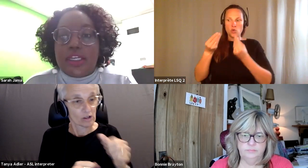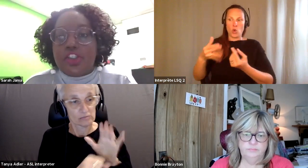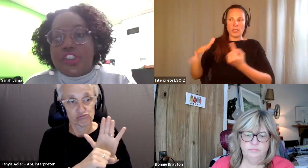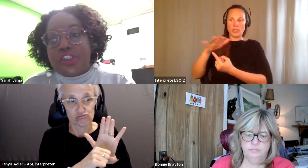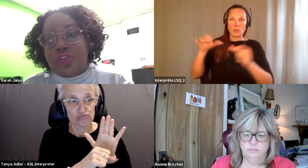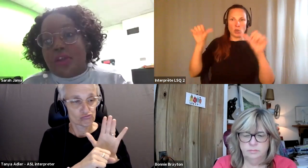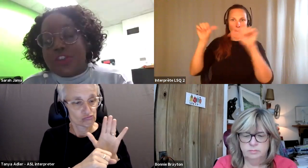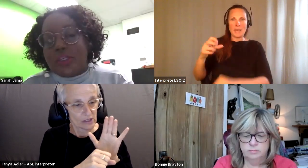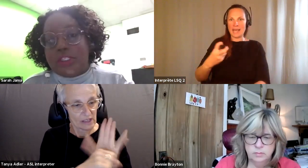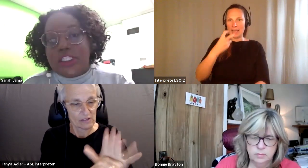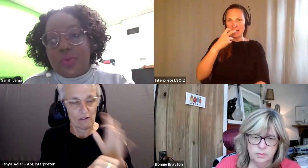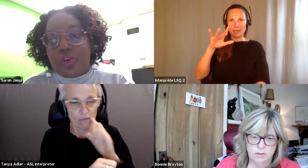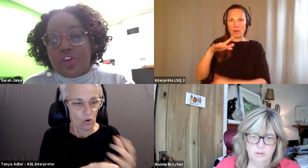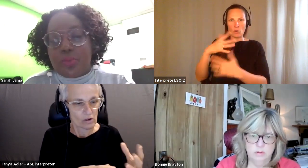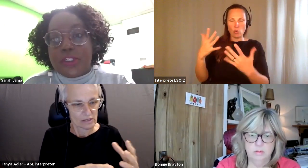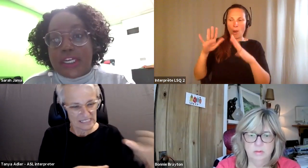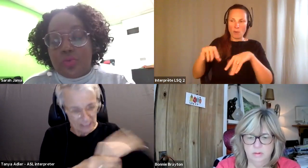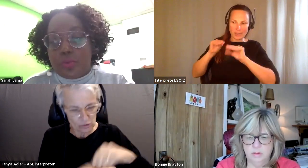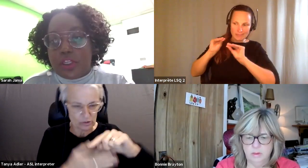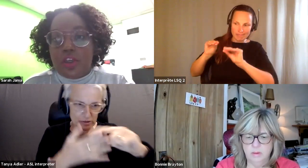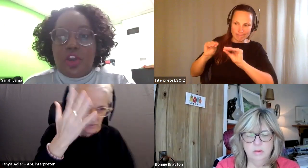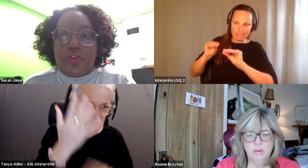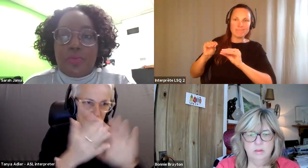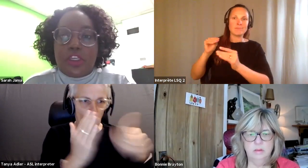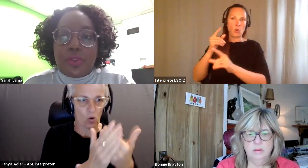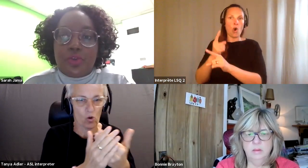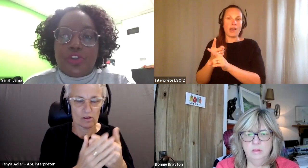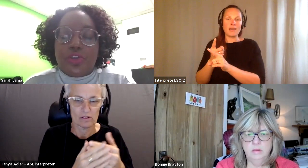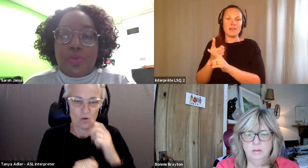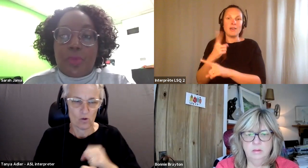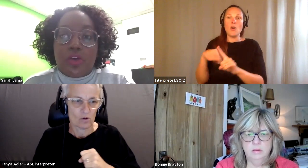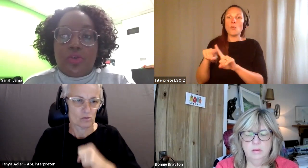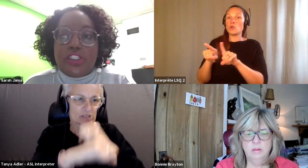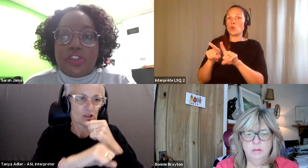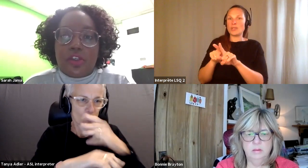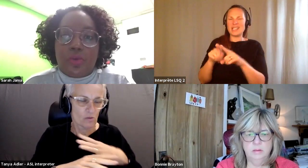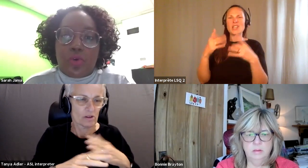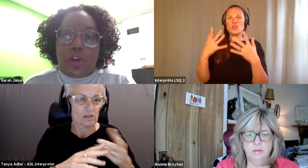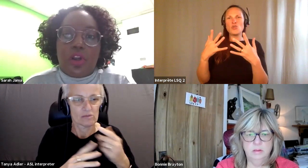Sarah Jama: To intersection of levels that we need to in order to protect women from being abused through medical racism or.